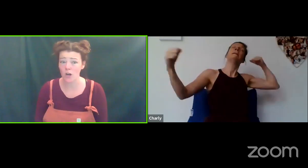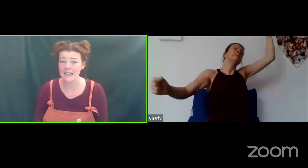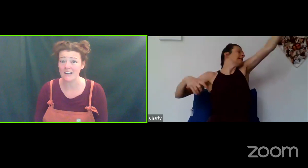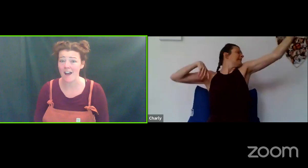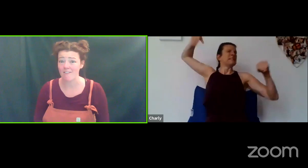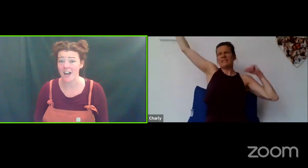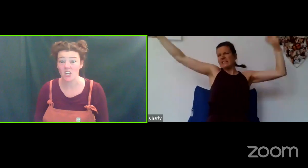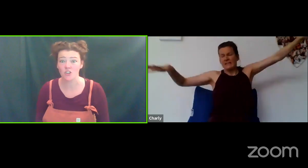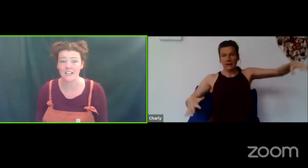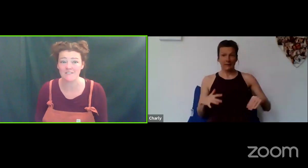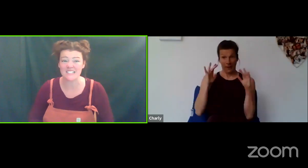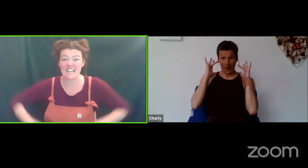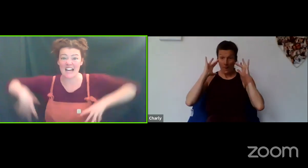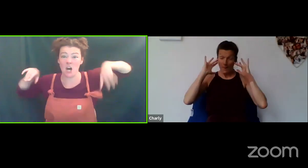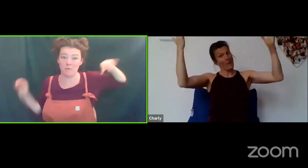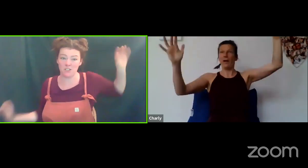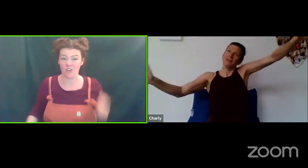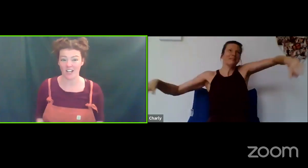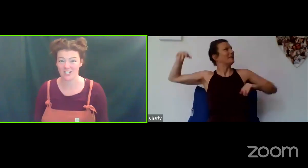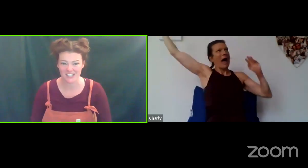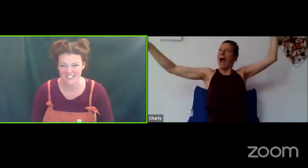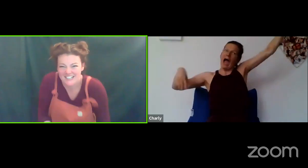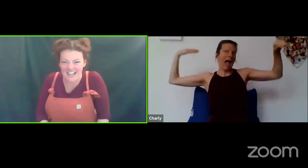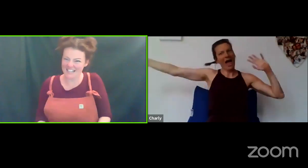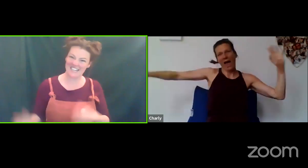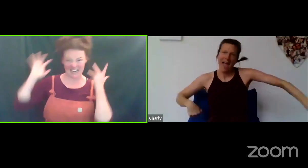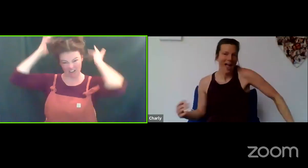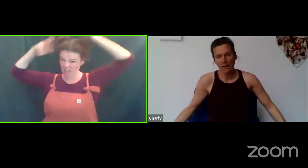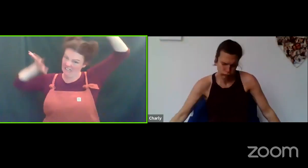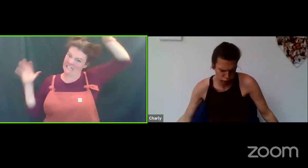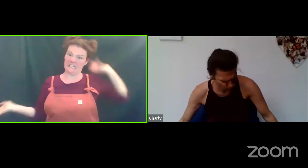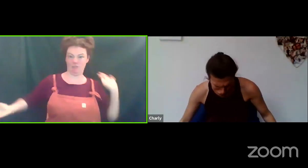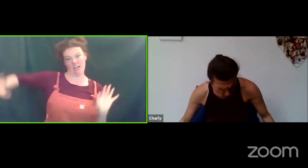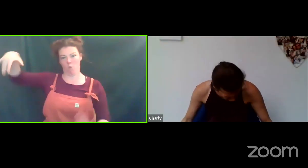got a clear area you can even stand up and stretch! That's it get really, really